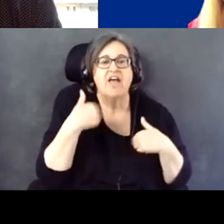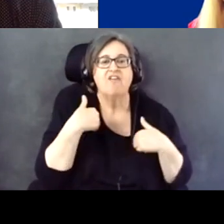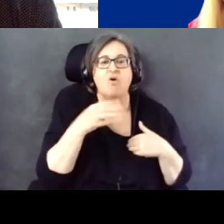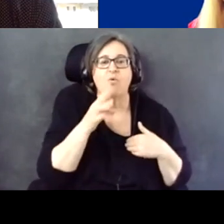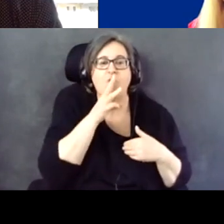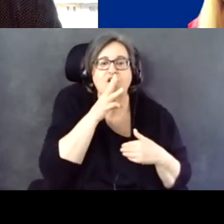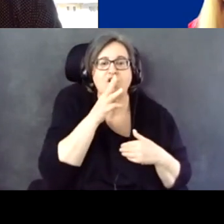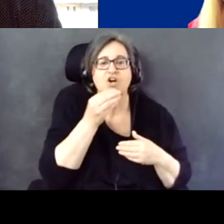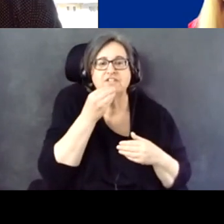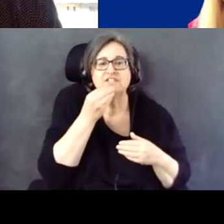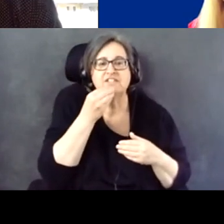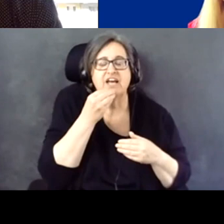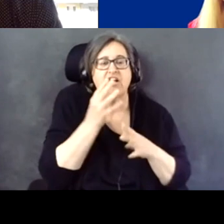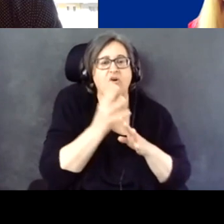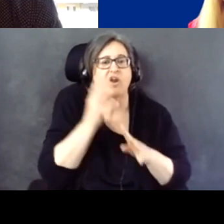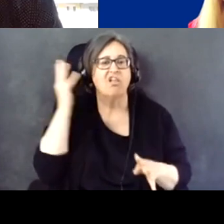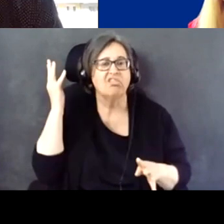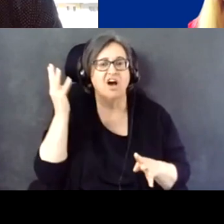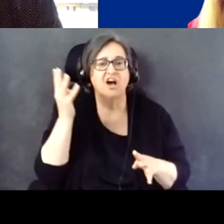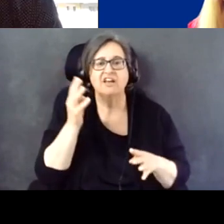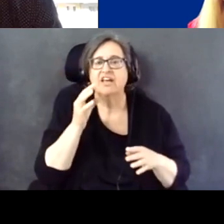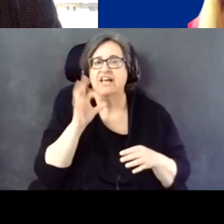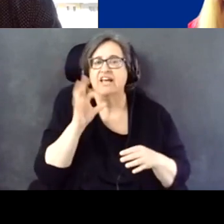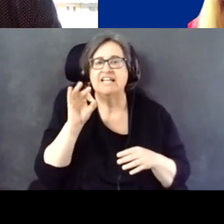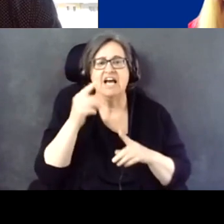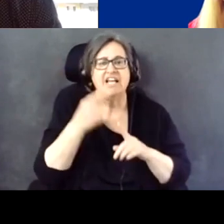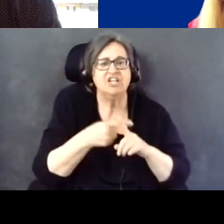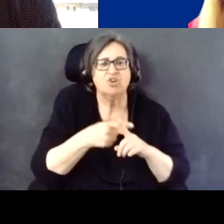when 90-something degrees. Yes, sir.